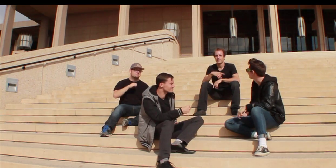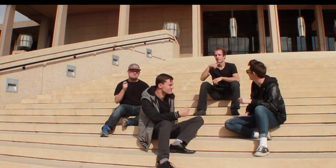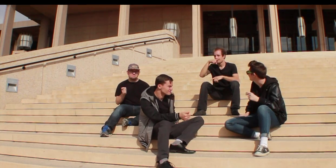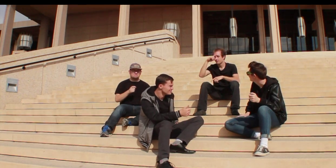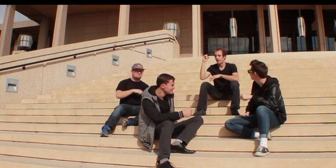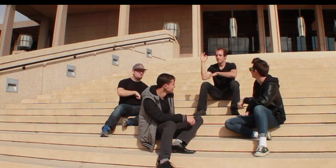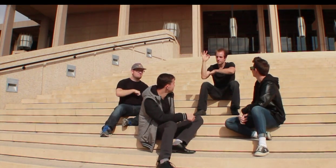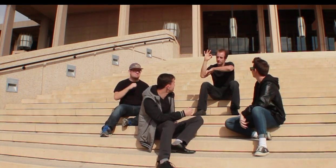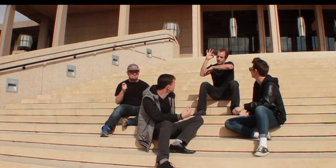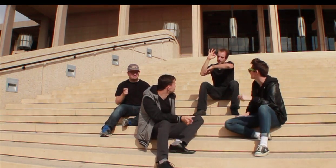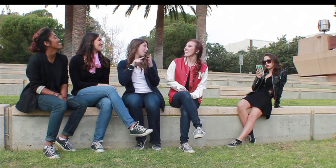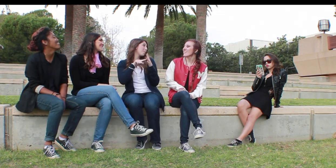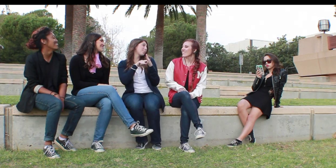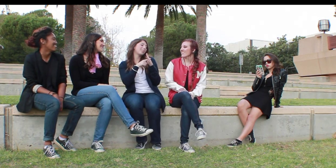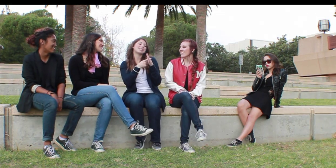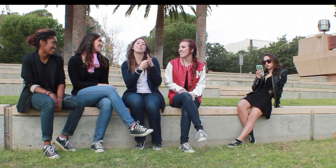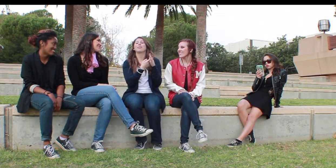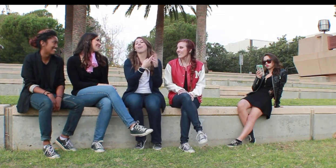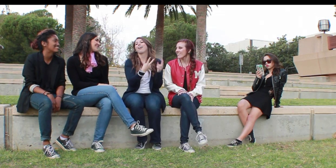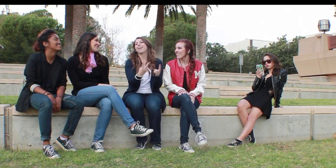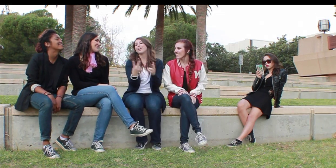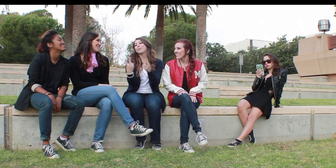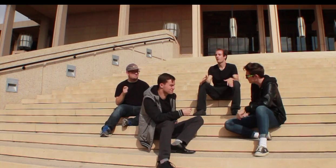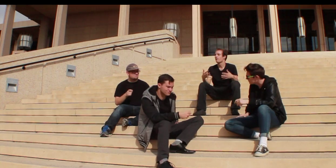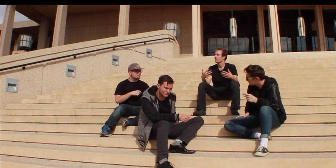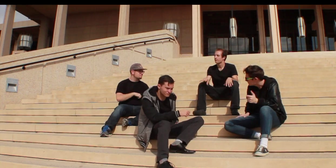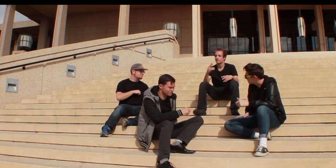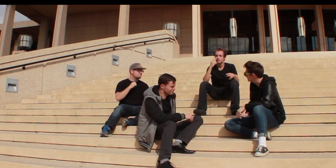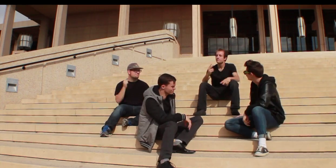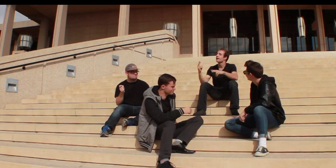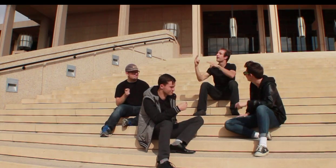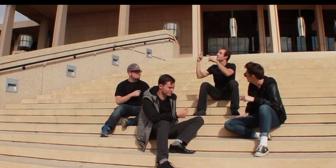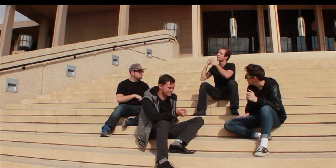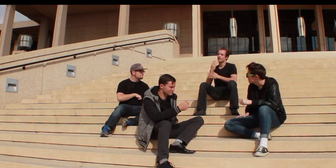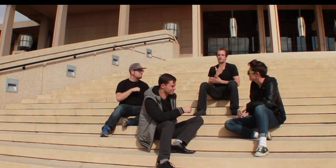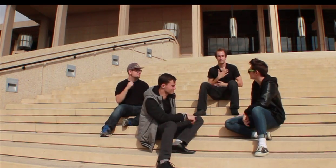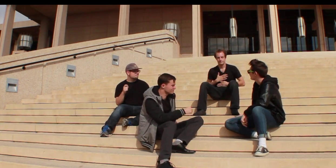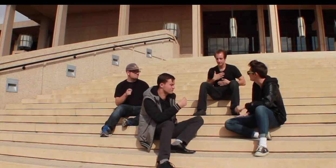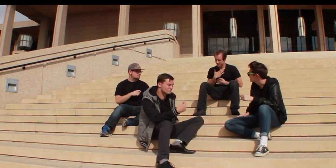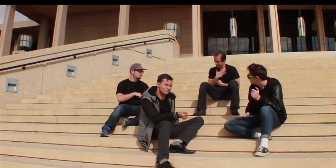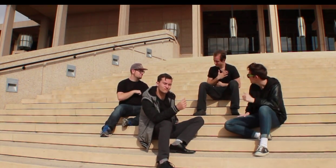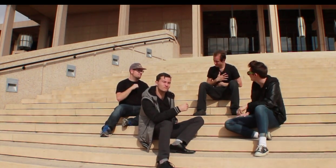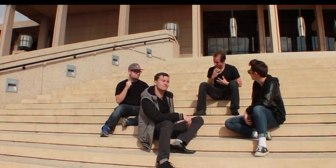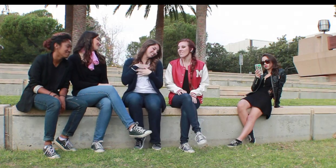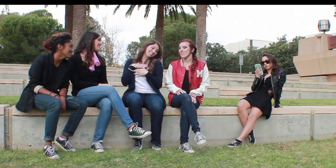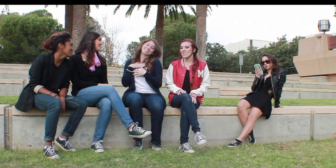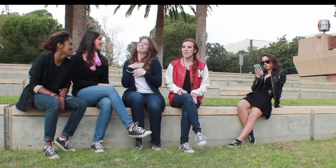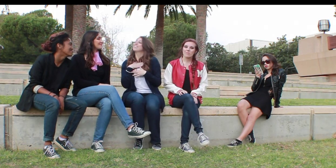Both: Summer sun somethings begun but oh oh the summer nights